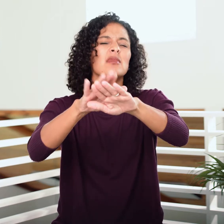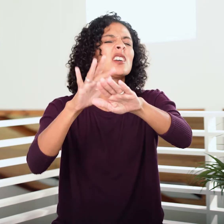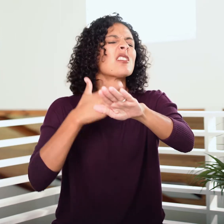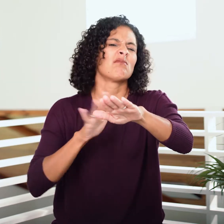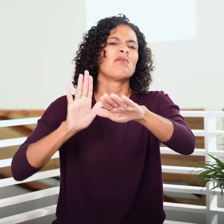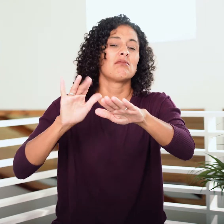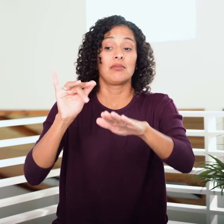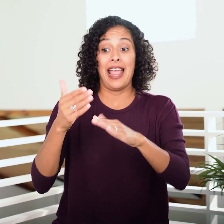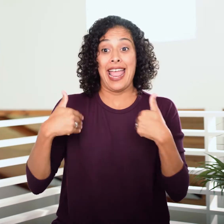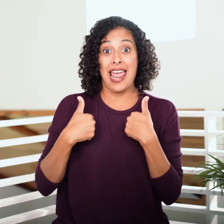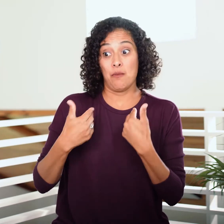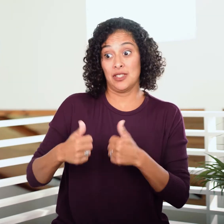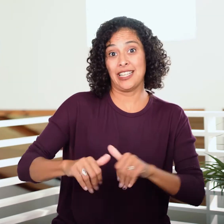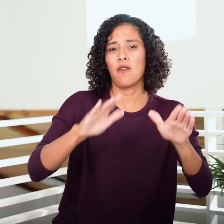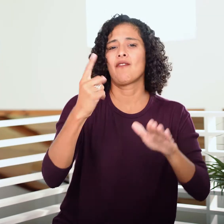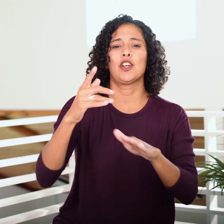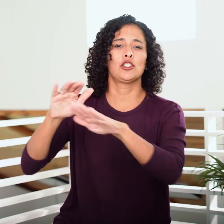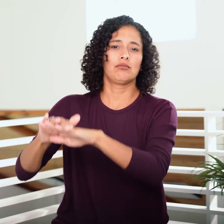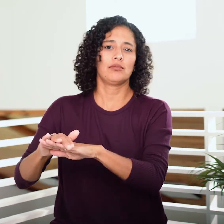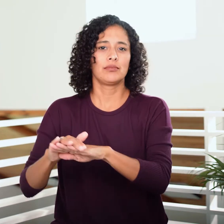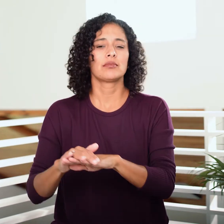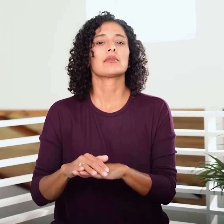which is usually what they do to an animal before sacrificing it.